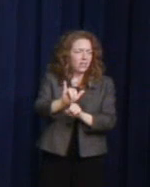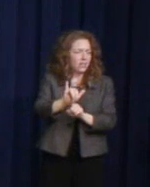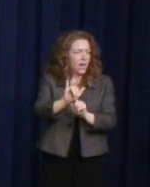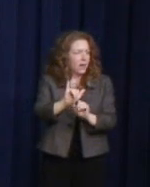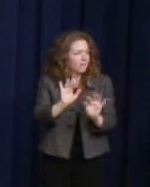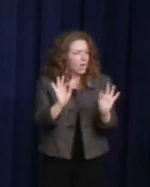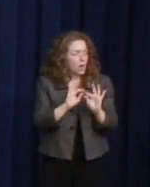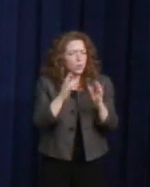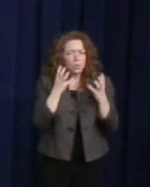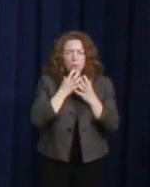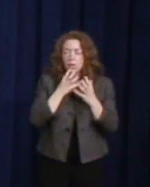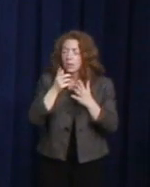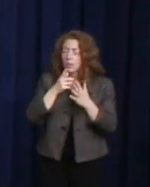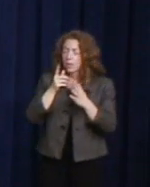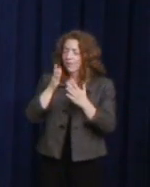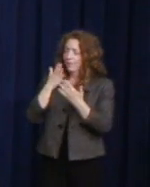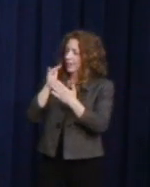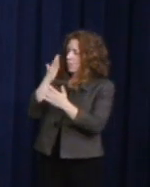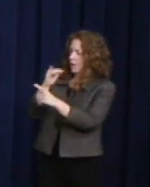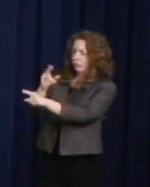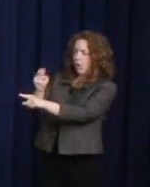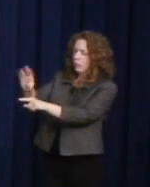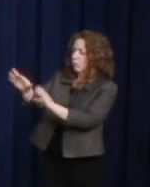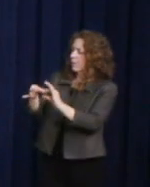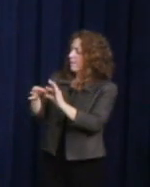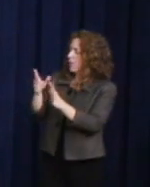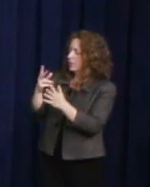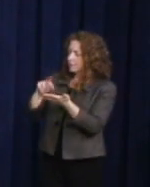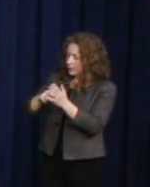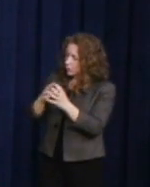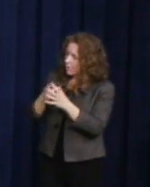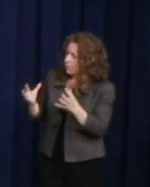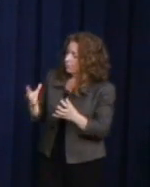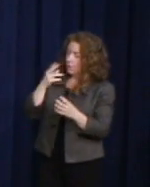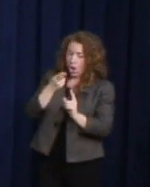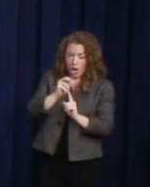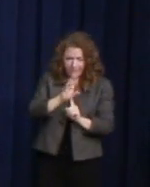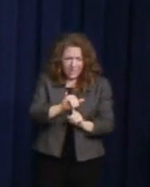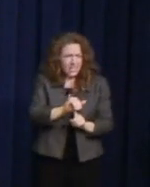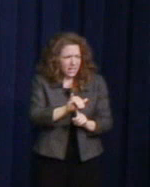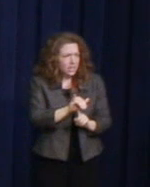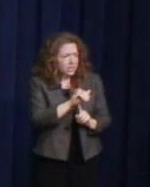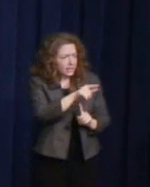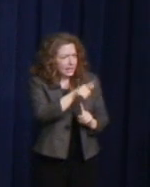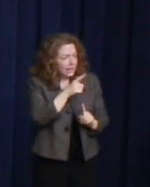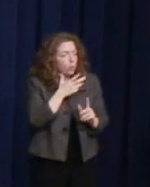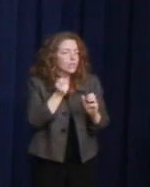He came out first. He urged others to come out. He was recruiting, all of that. But he was a progressive who cared about